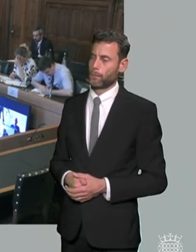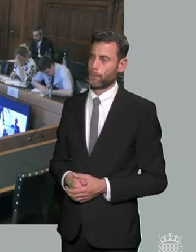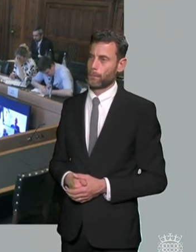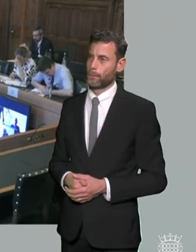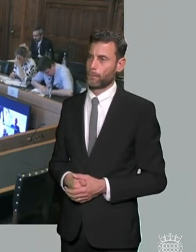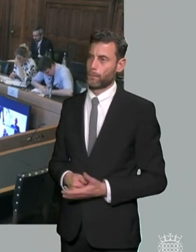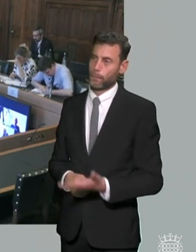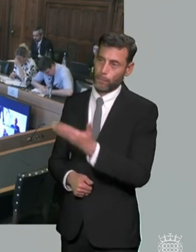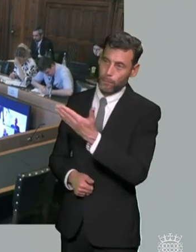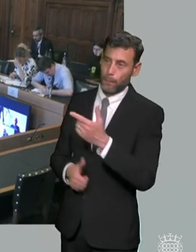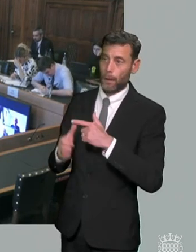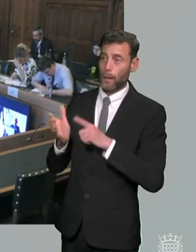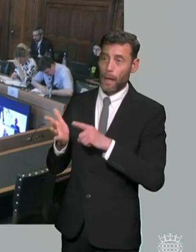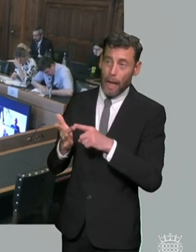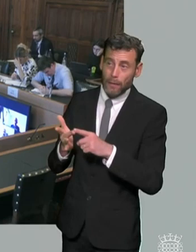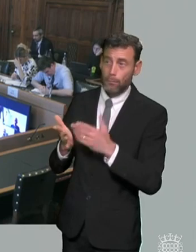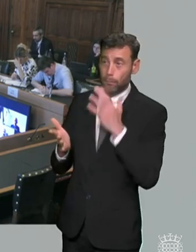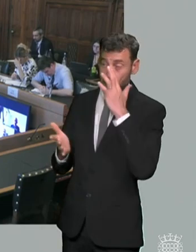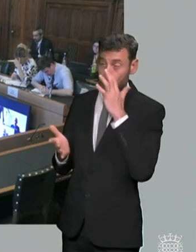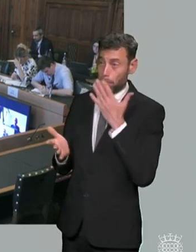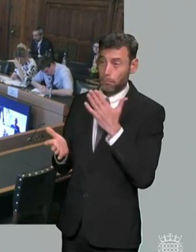ali again why don't you go first this time